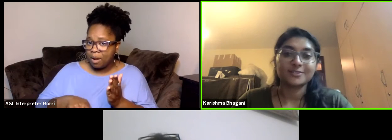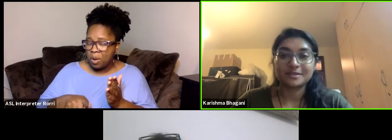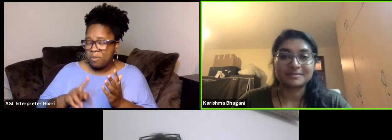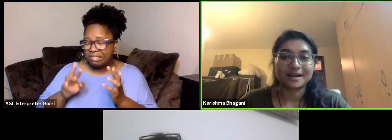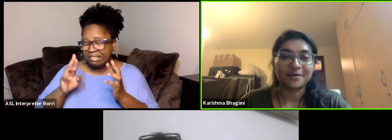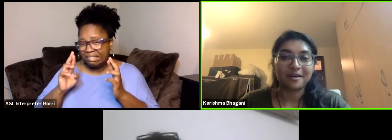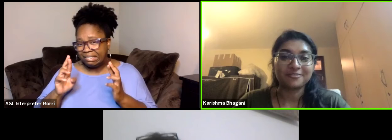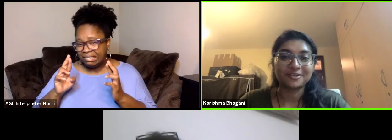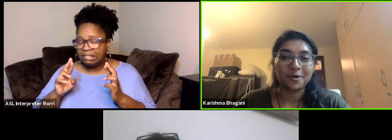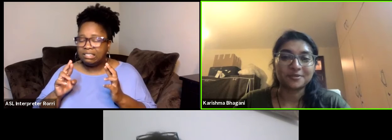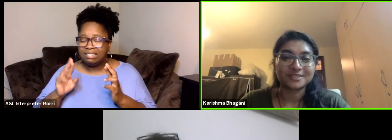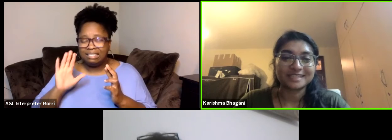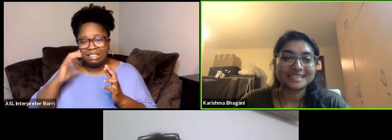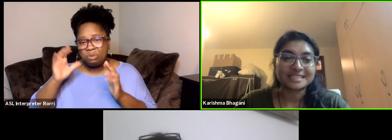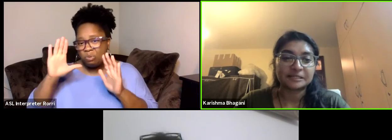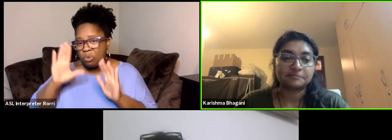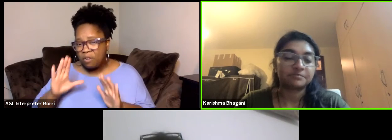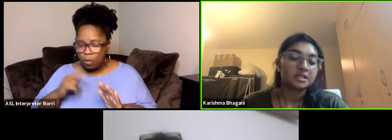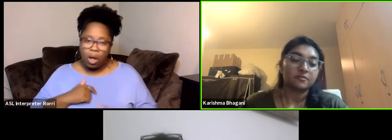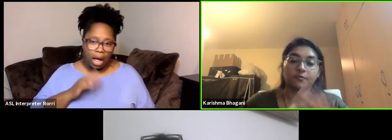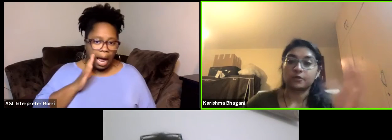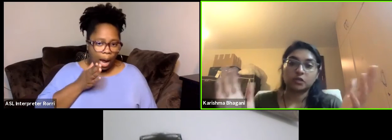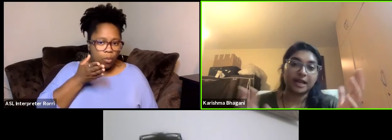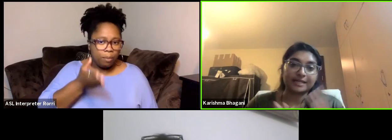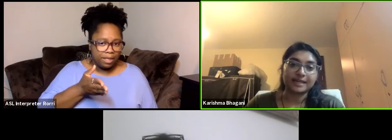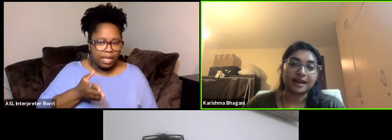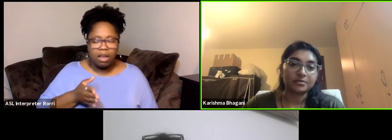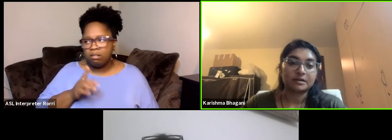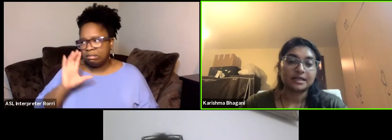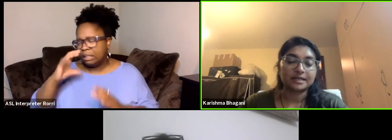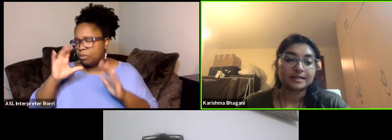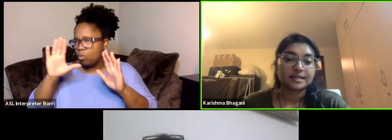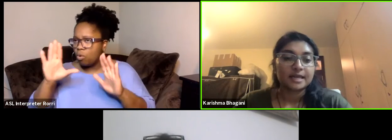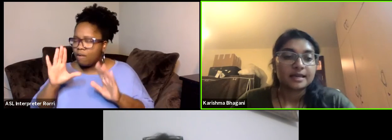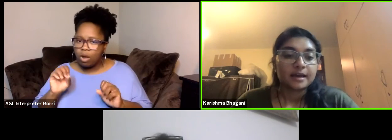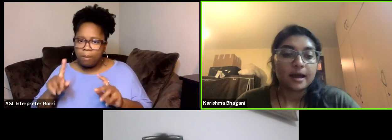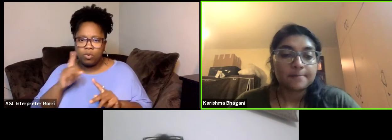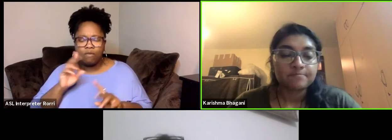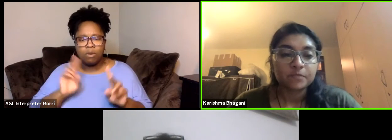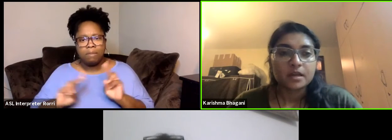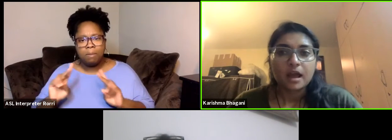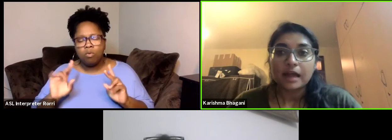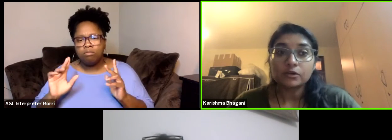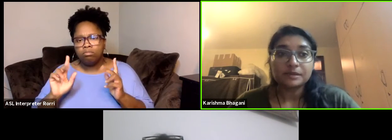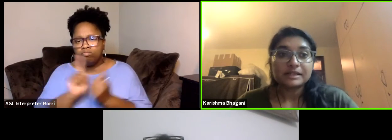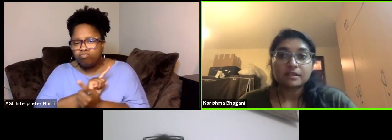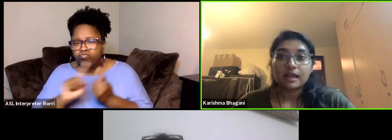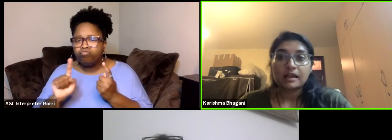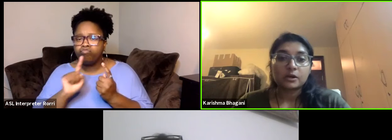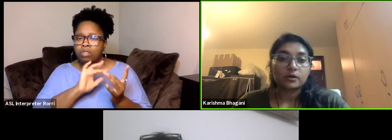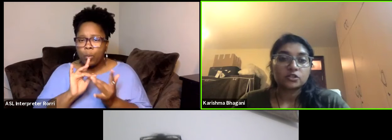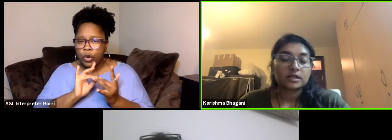So it seems like a wonderful opportunity for folks to connect and network. I don't believe that there are any questions